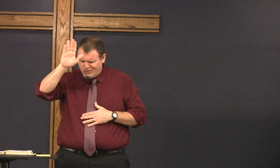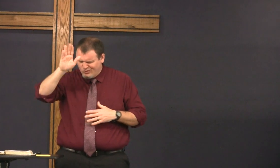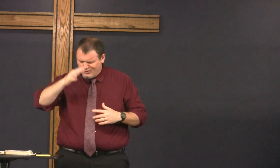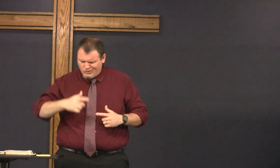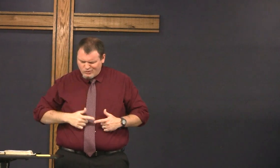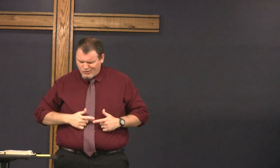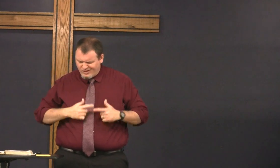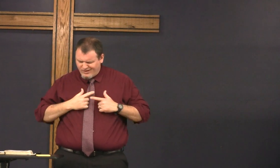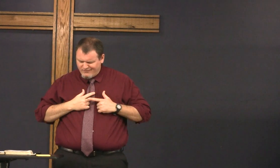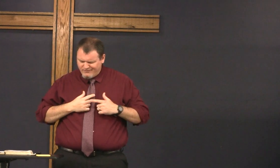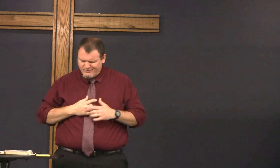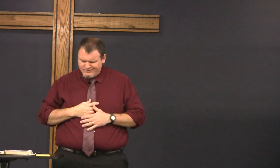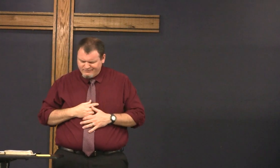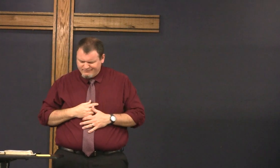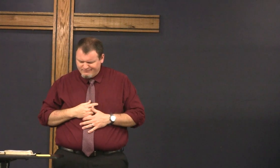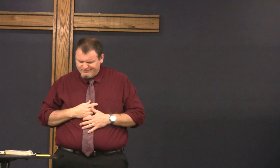for your way and for your life